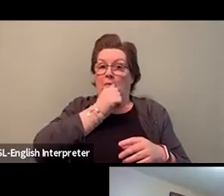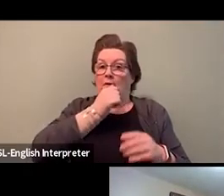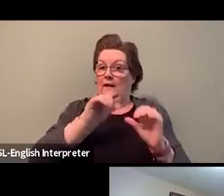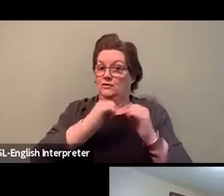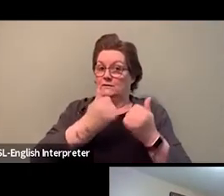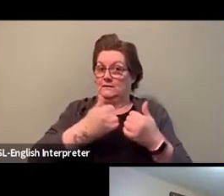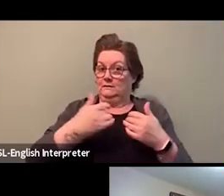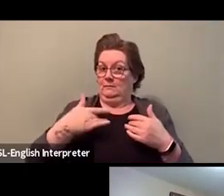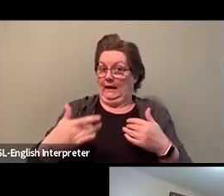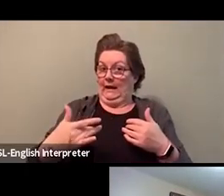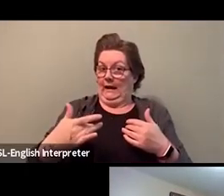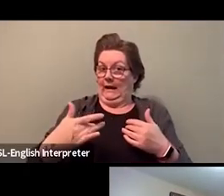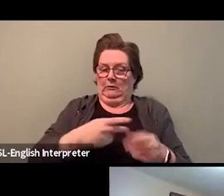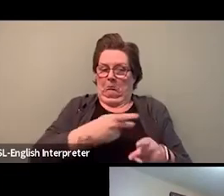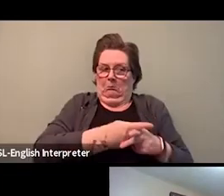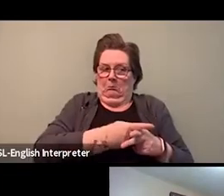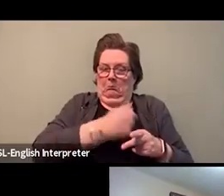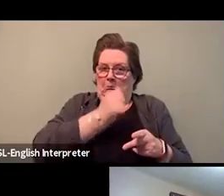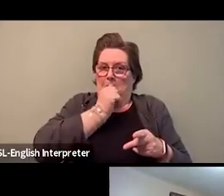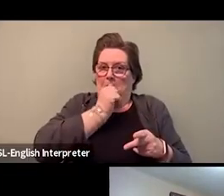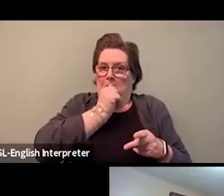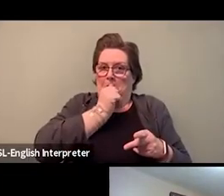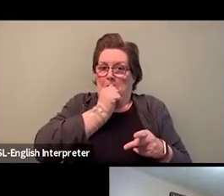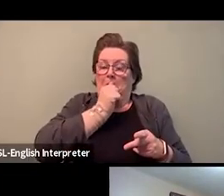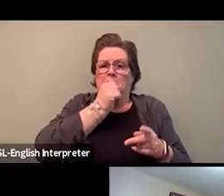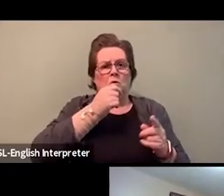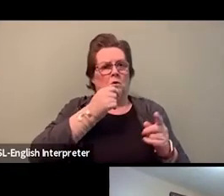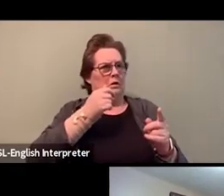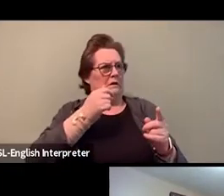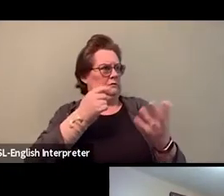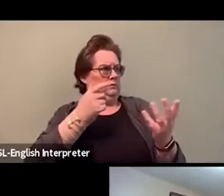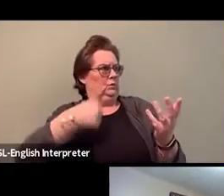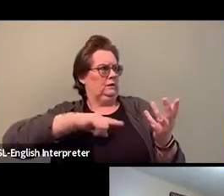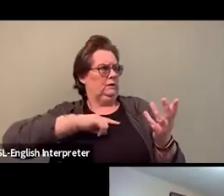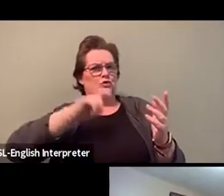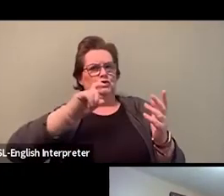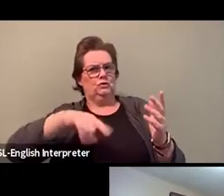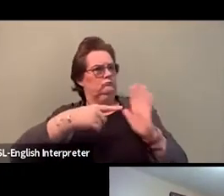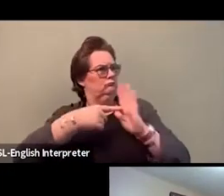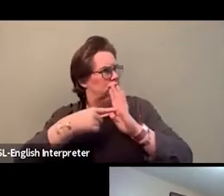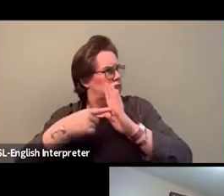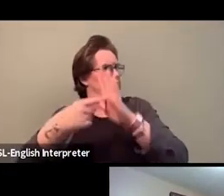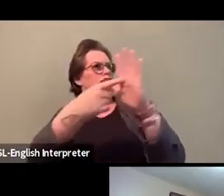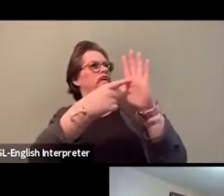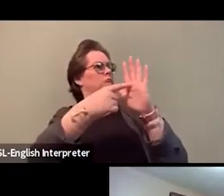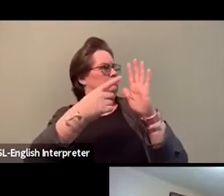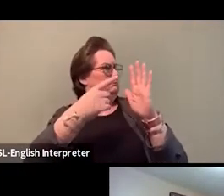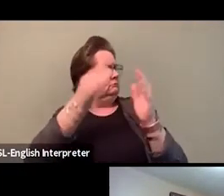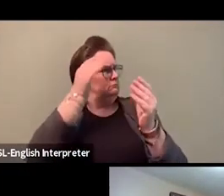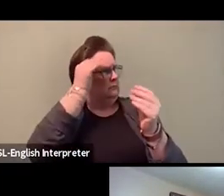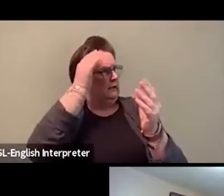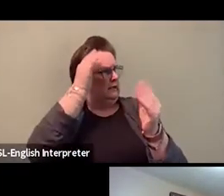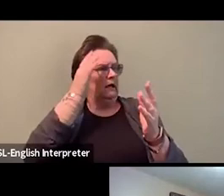And of course, as expected, there was some opposition, and rightfully so, no other agency has policed this.